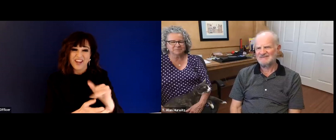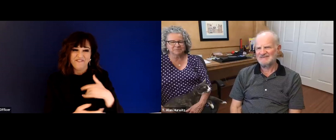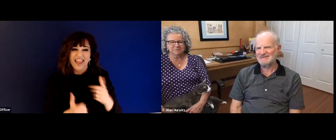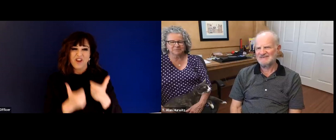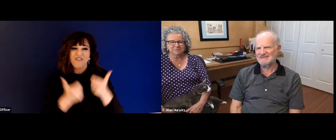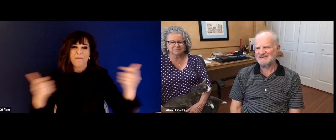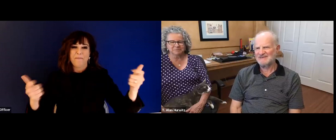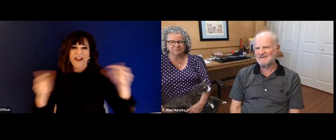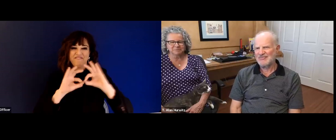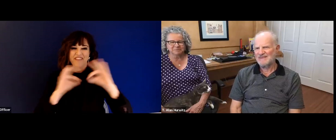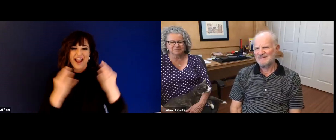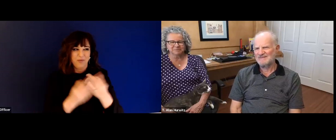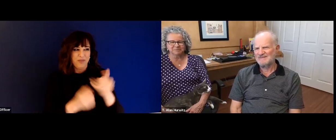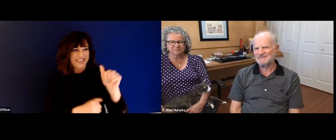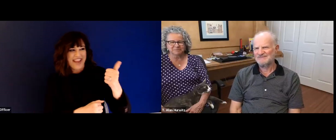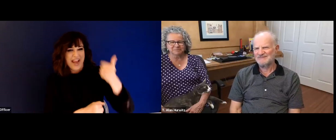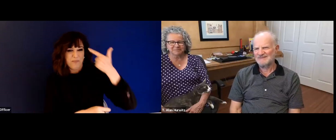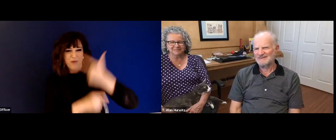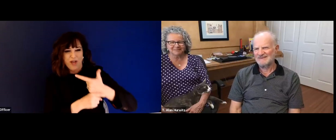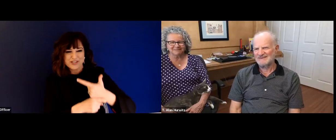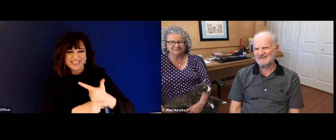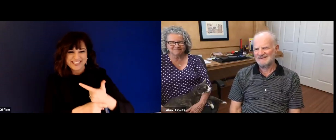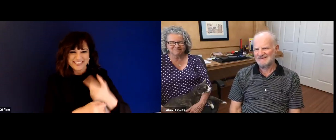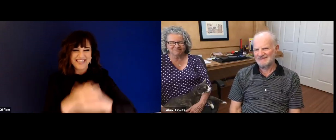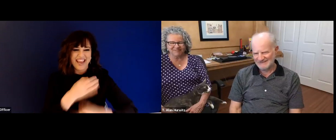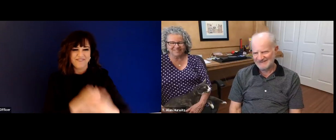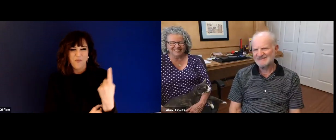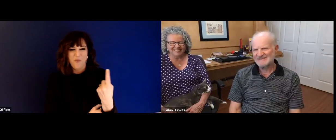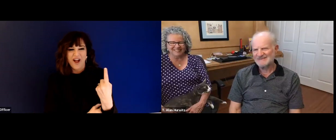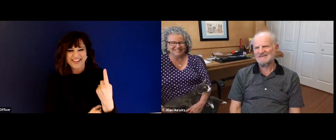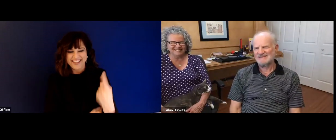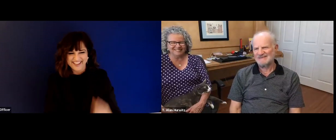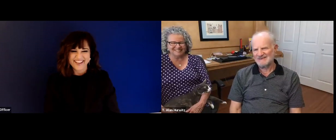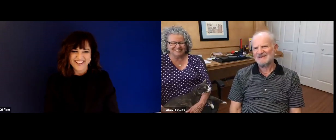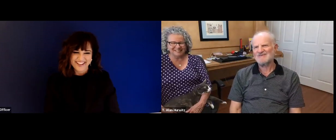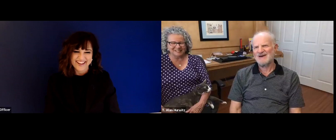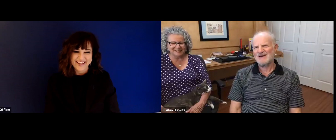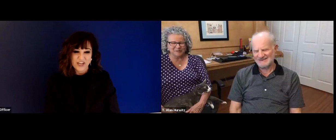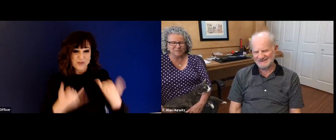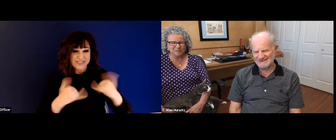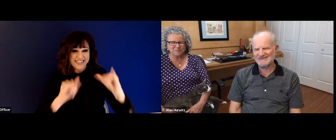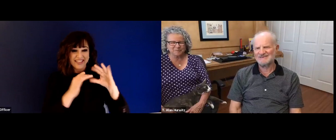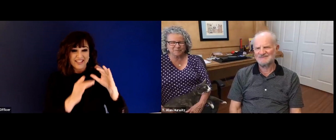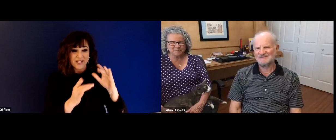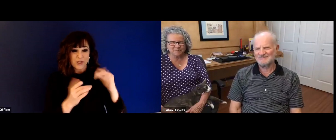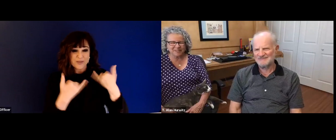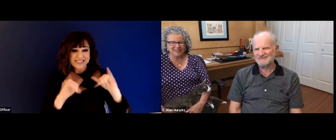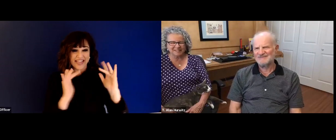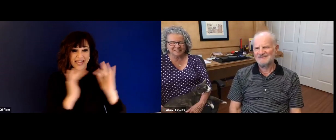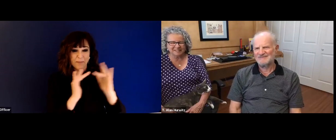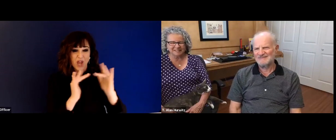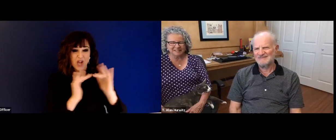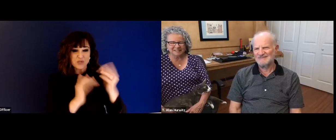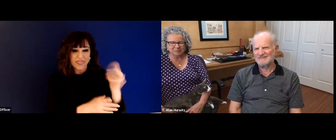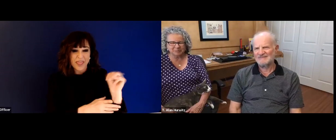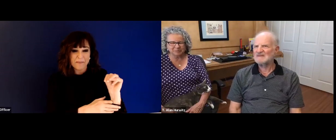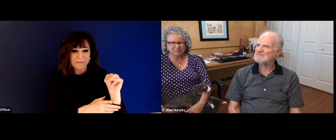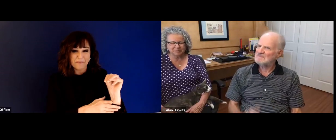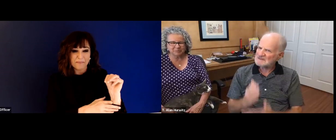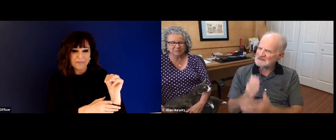boys in the dorm were like my brothers. And so it was a very enjoyable experience in the end. I believe that. Yeah. And you might feel like you have a big